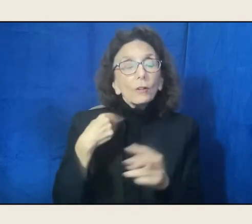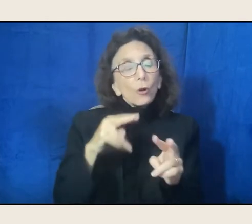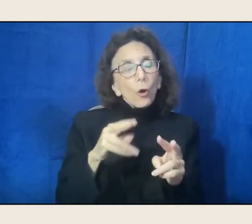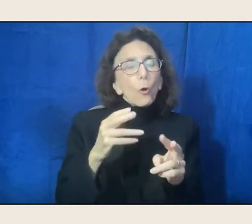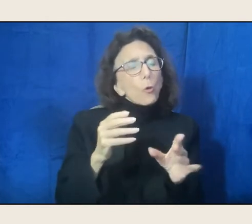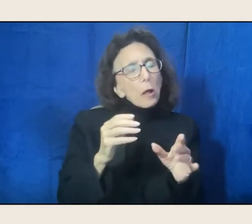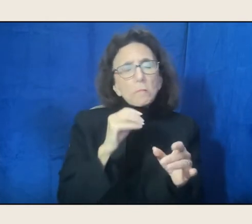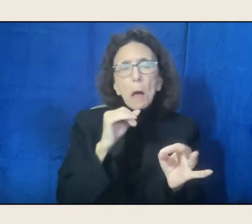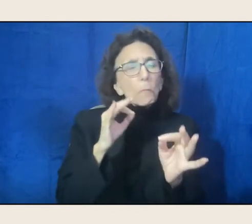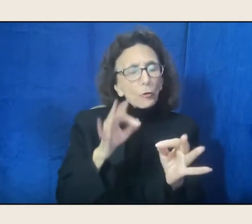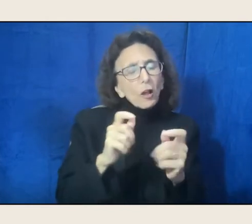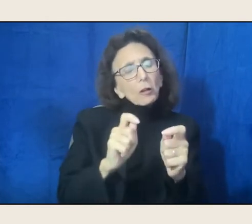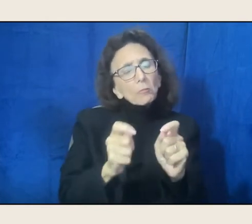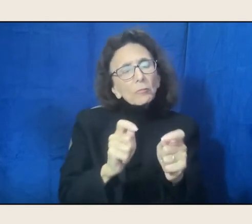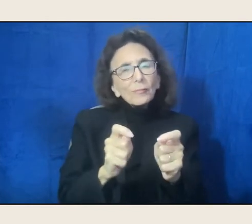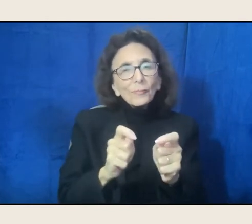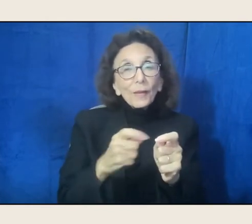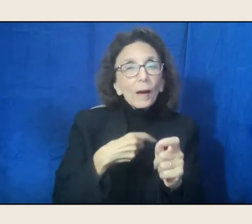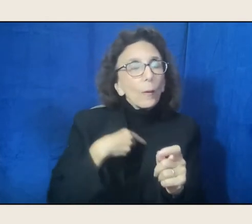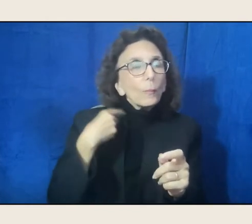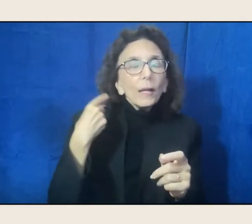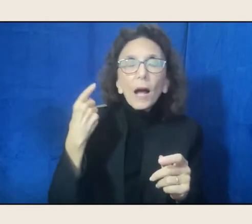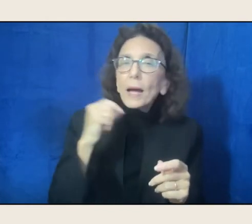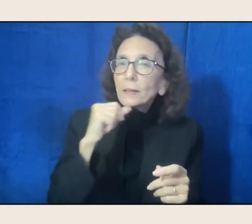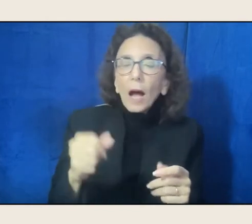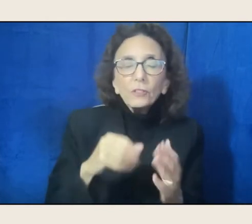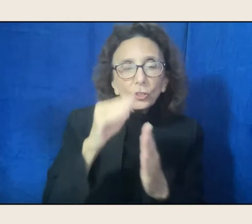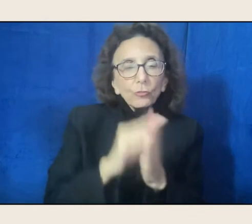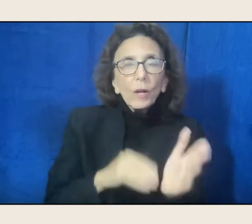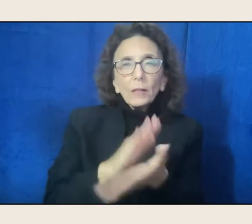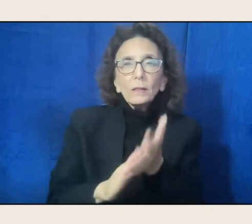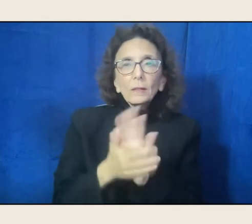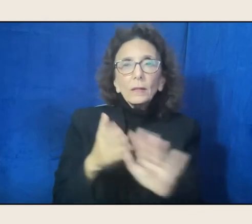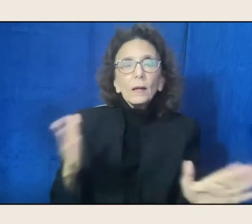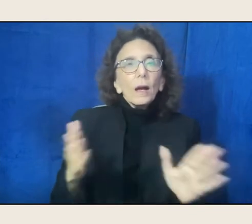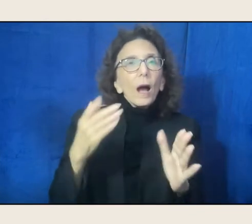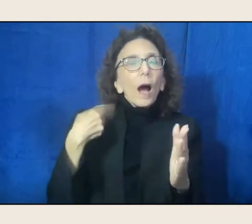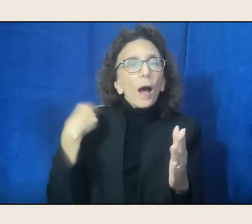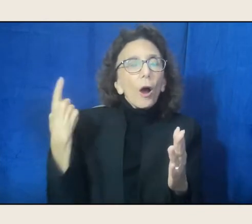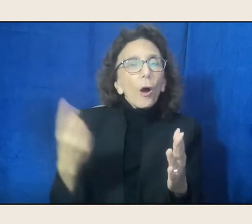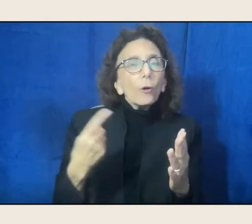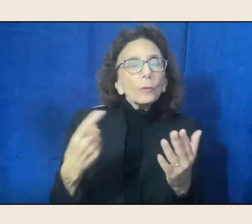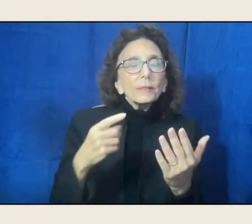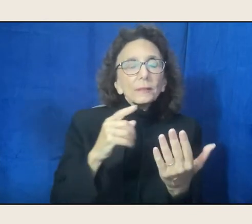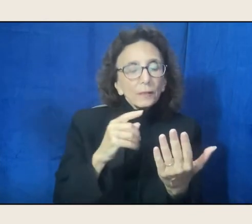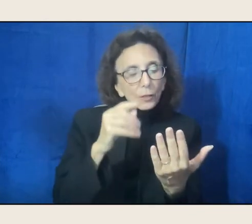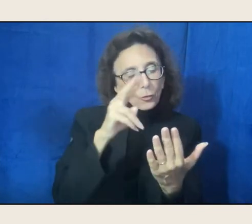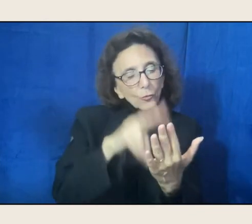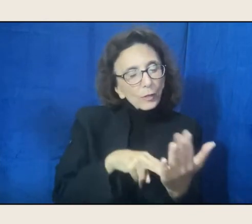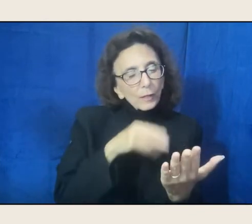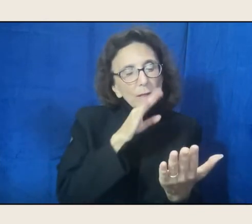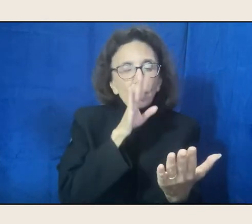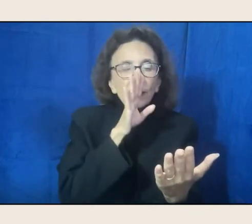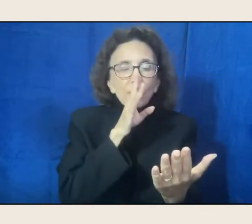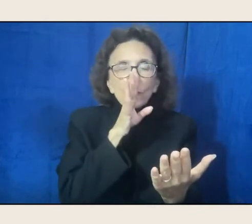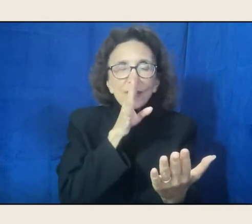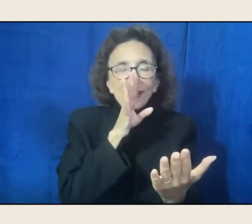I always read it out loud. Even the anthology, the big anthology,